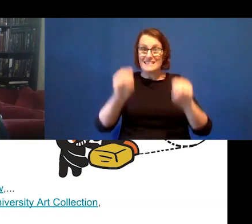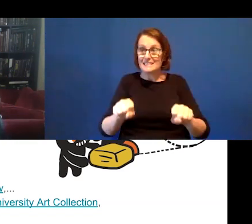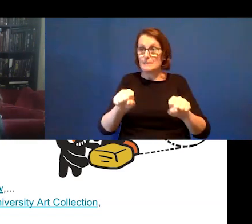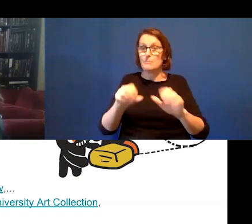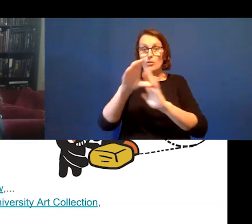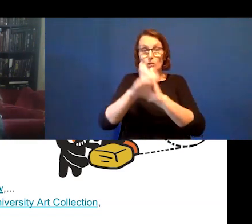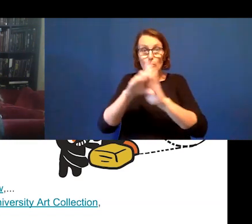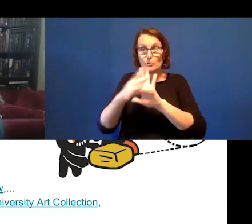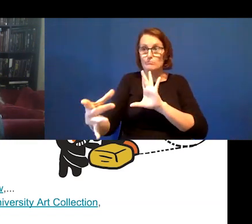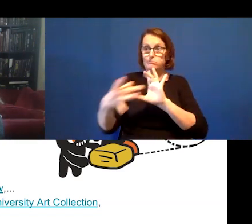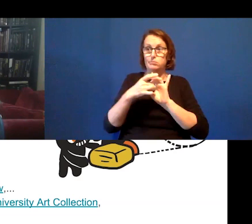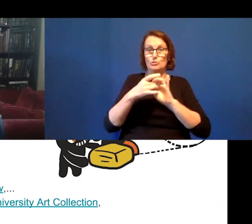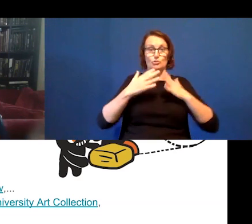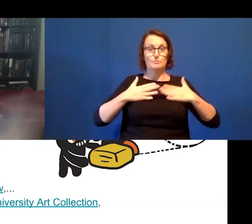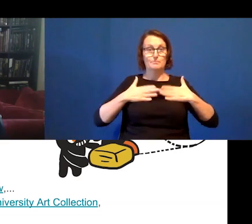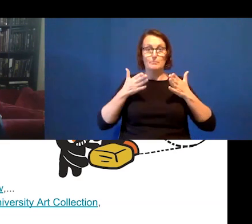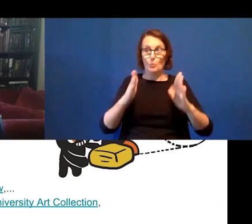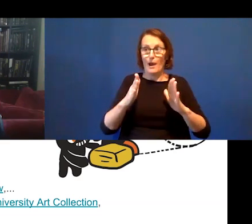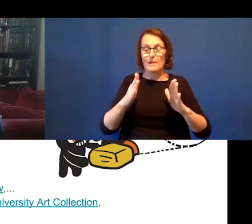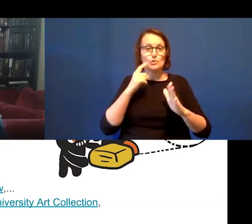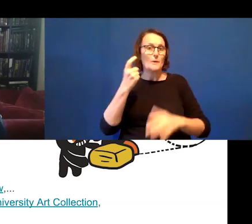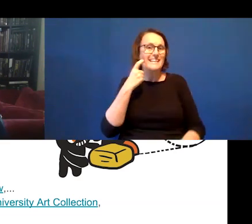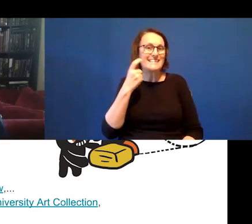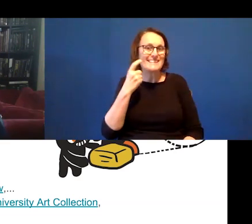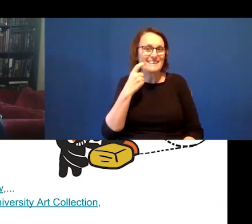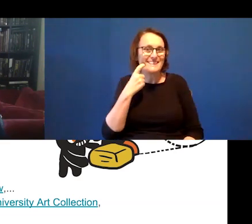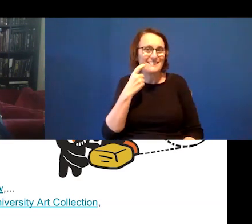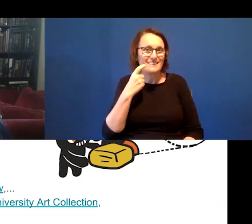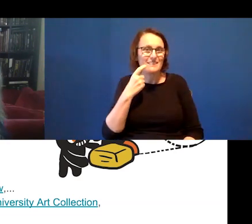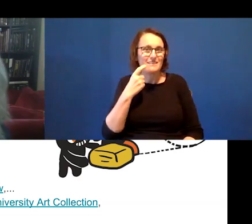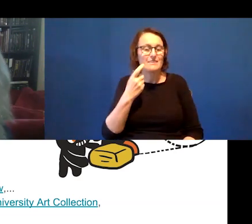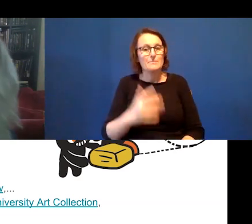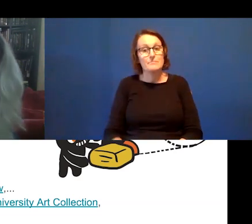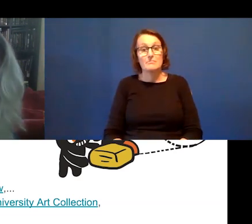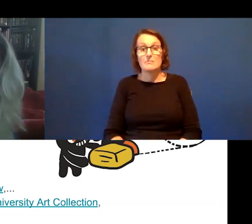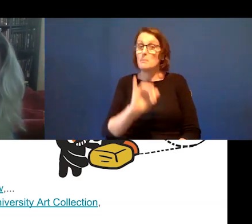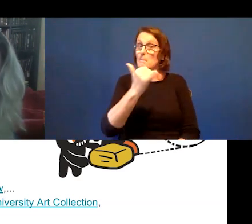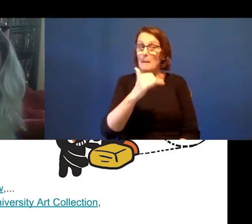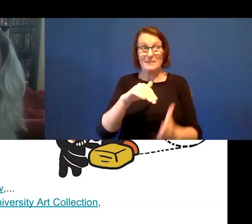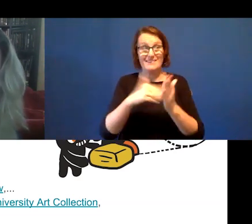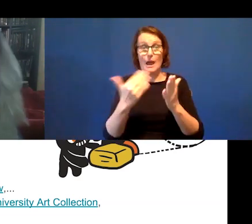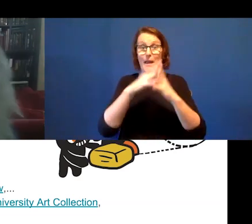Perhaps we need to actually be used to feeling uncomfortable.